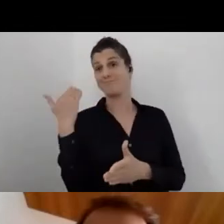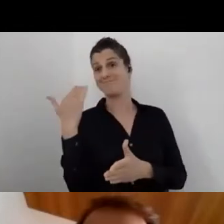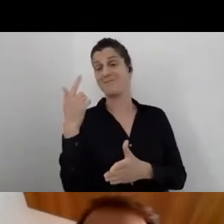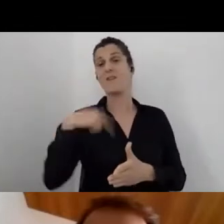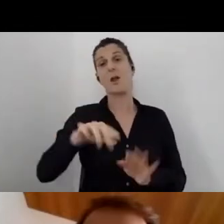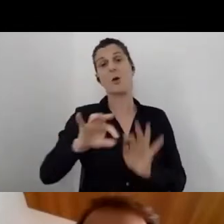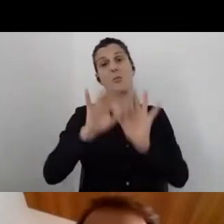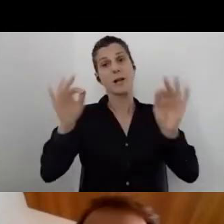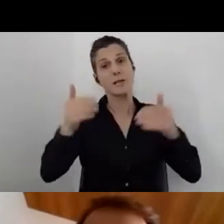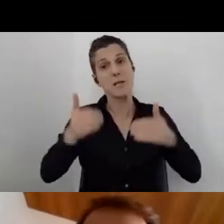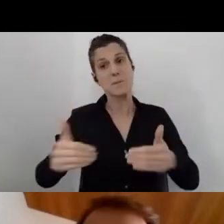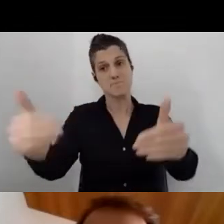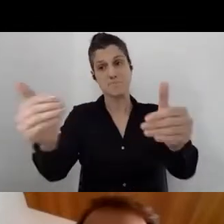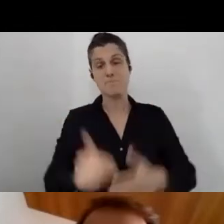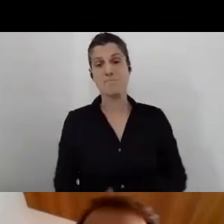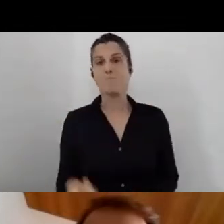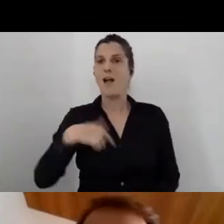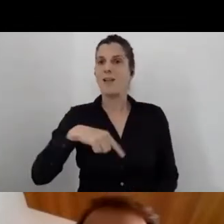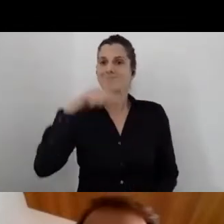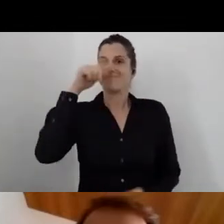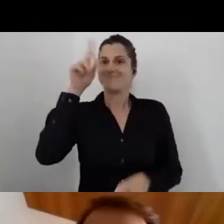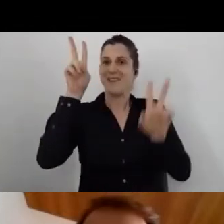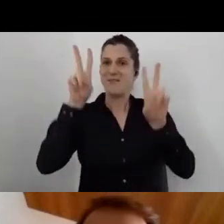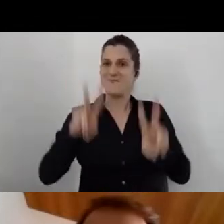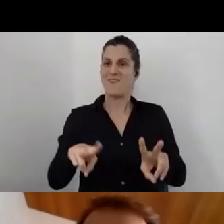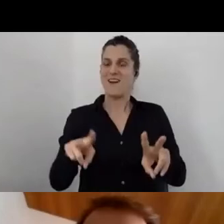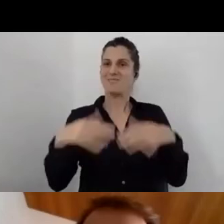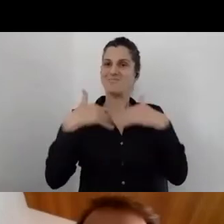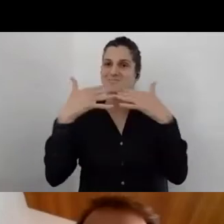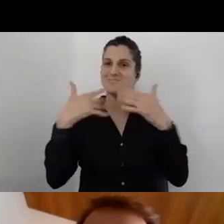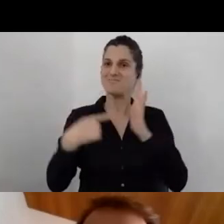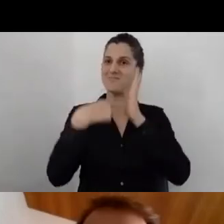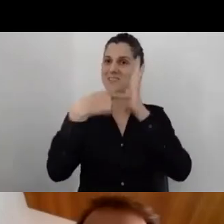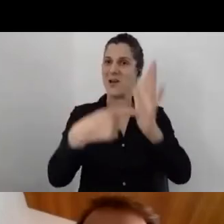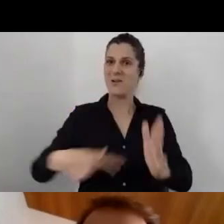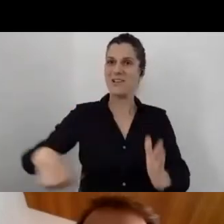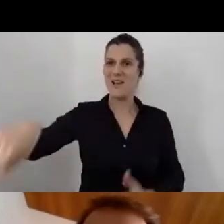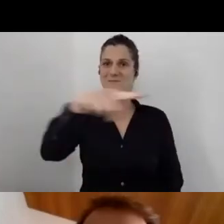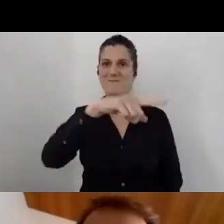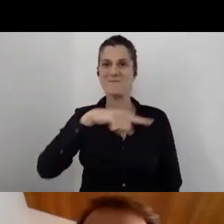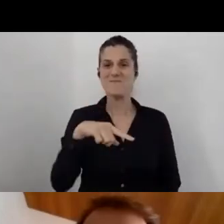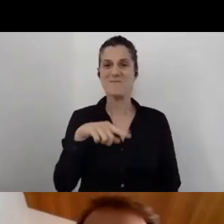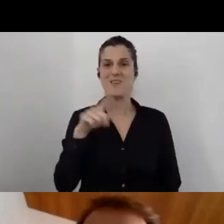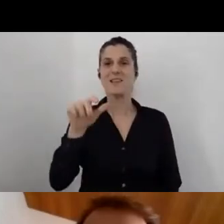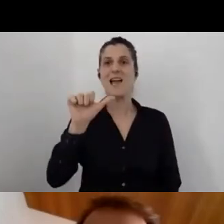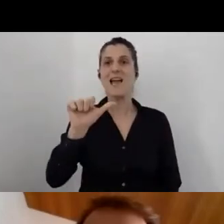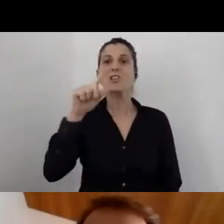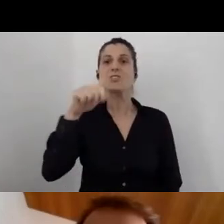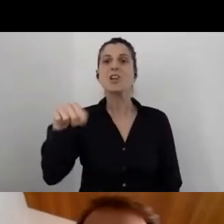I'm really proud to share and show you the A-Check 360 video,